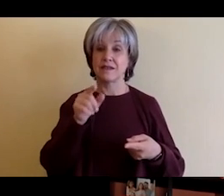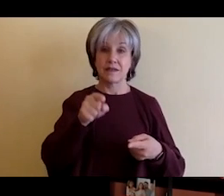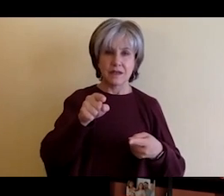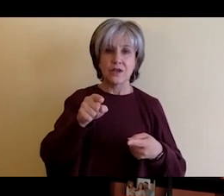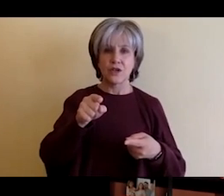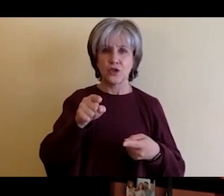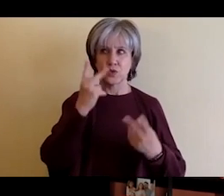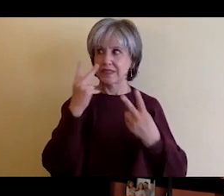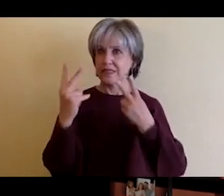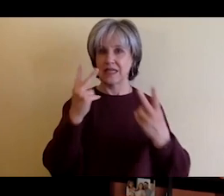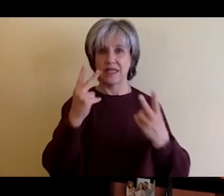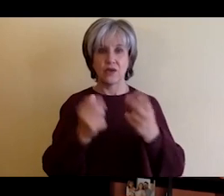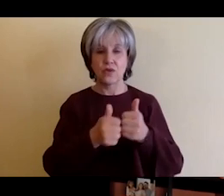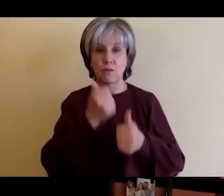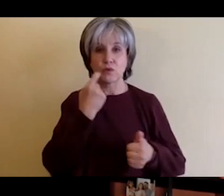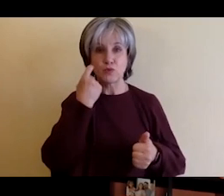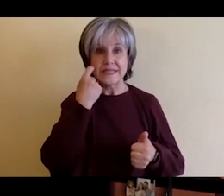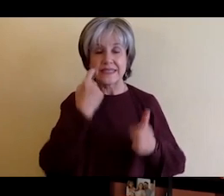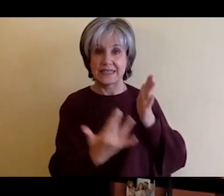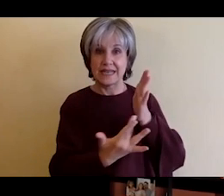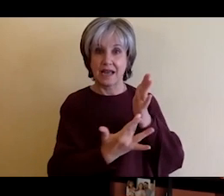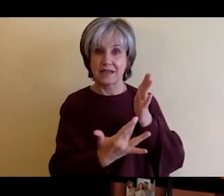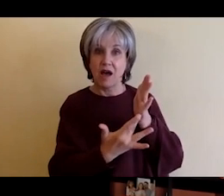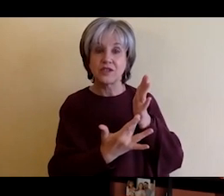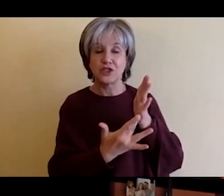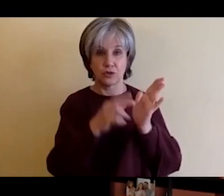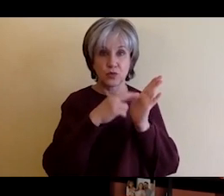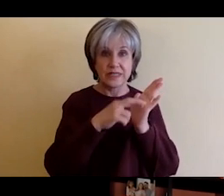and things like that, but there's also this very very strong